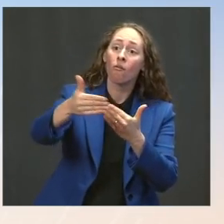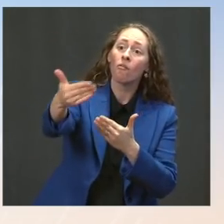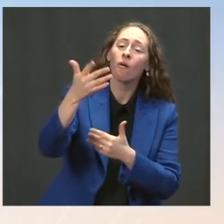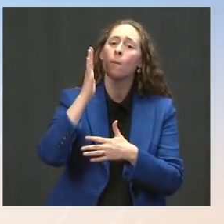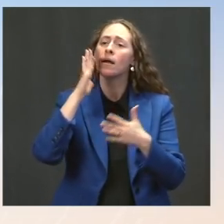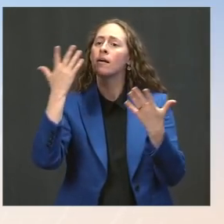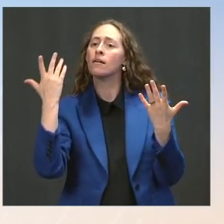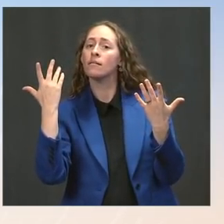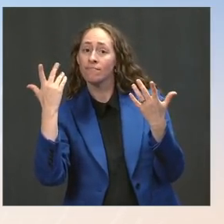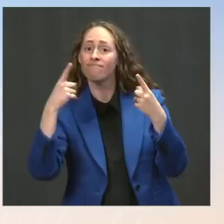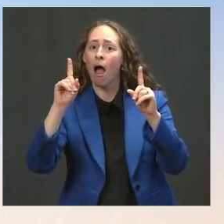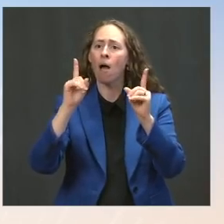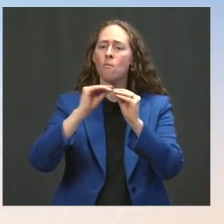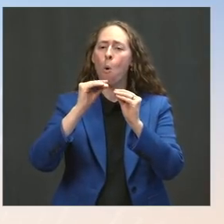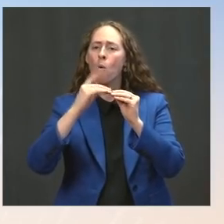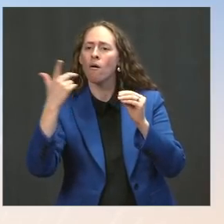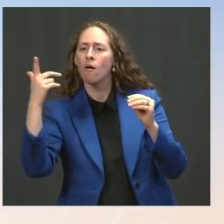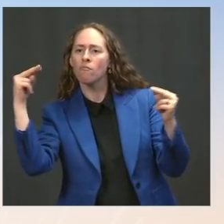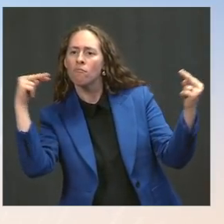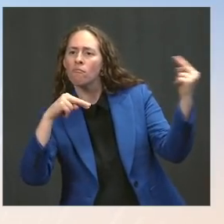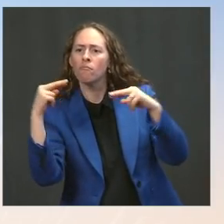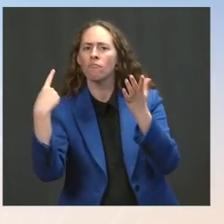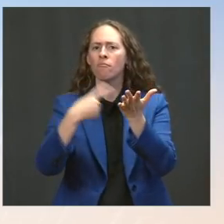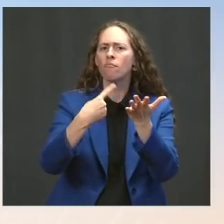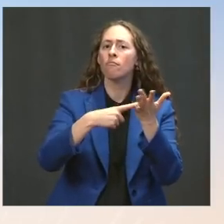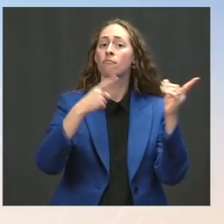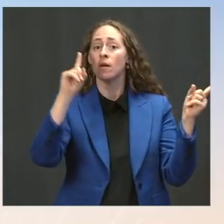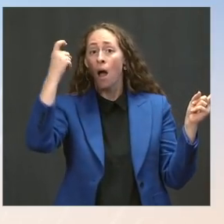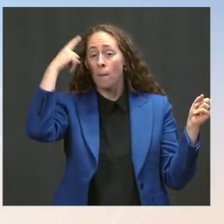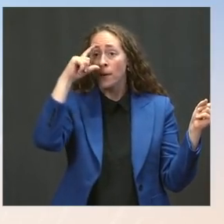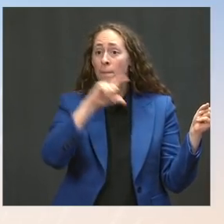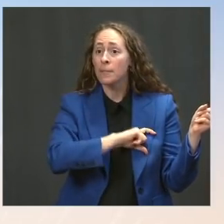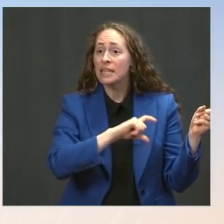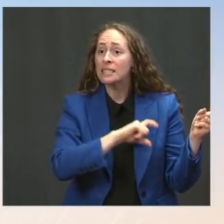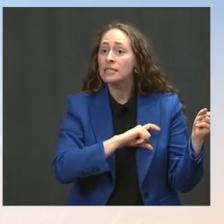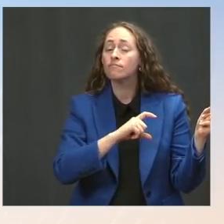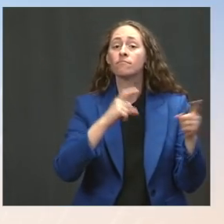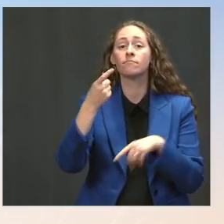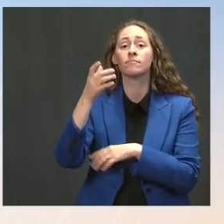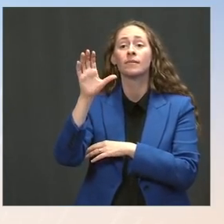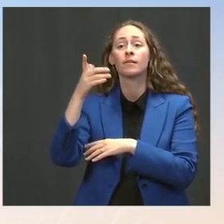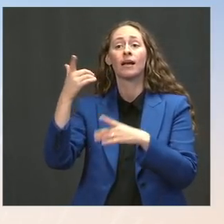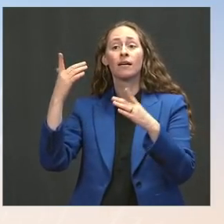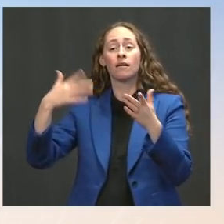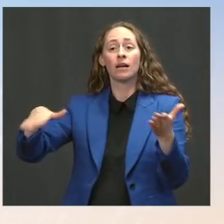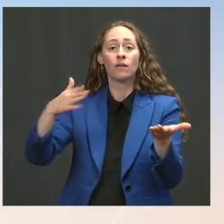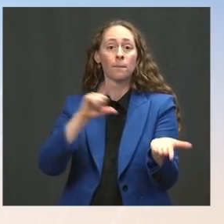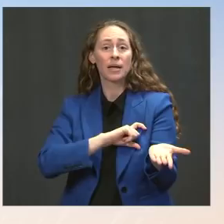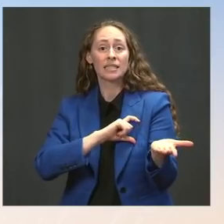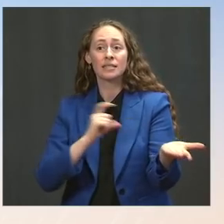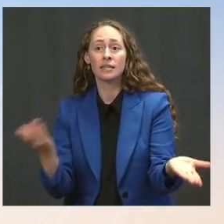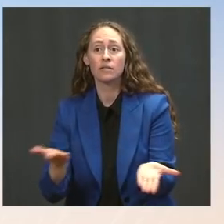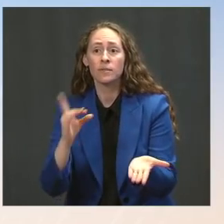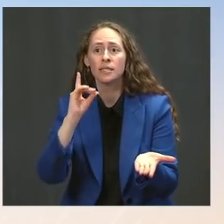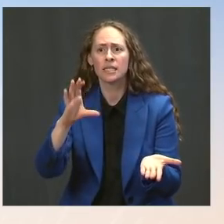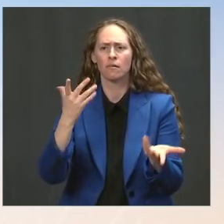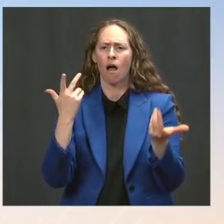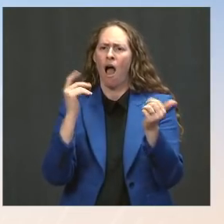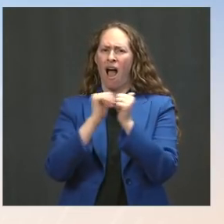and the Metropolitan Police Department who bravely protected our Capitol on that day. His goal is the same goal that Speaker Pelosi has,